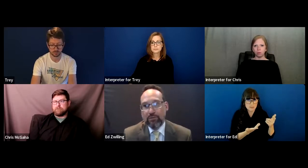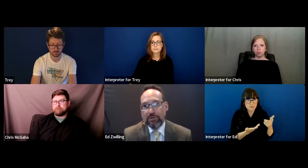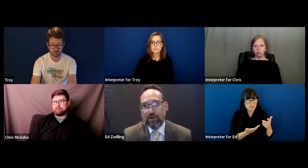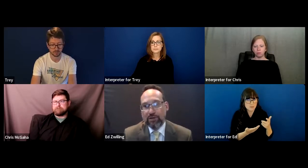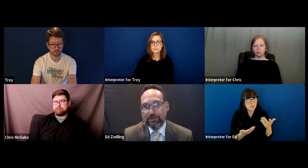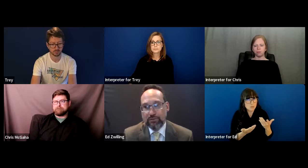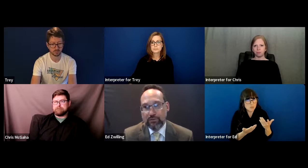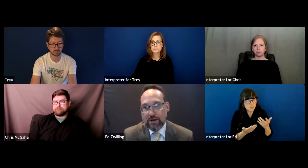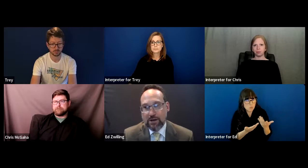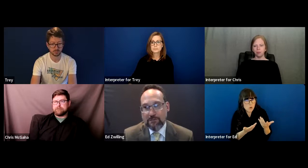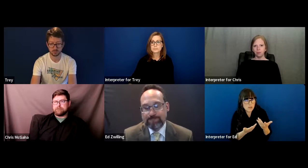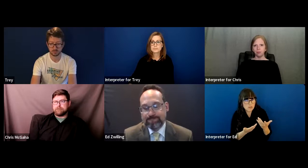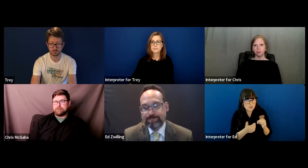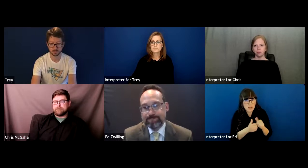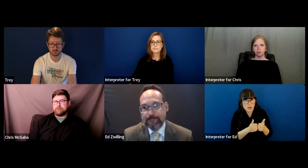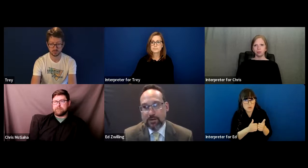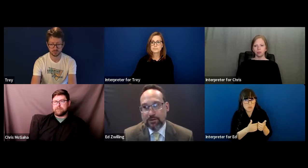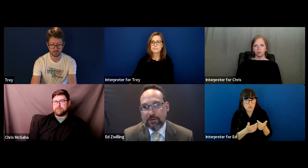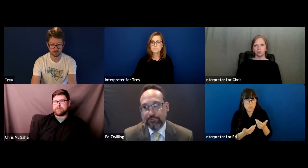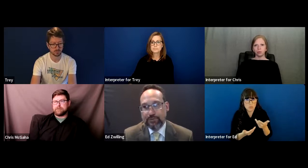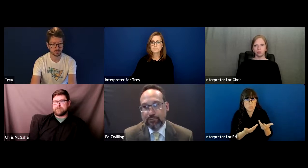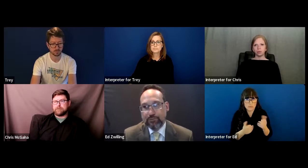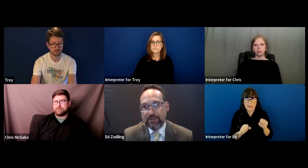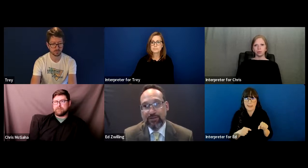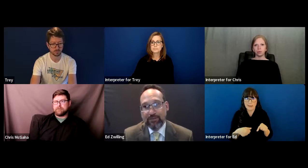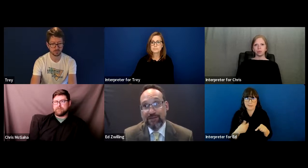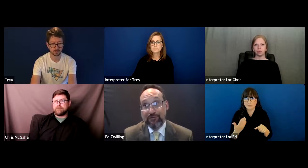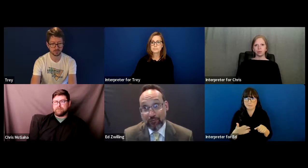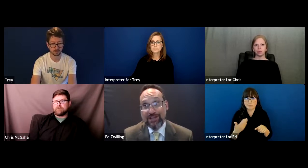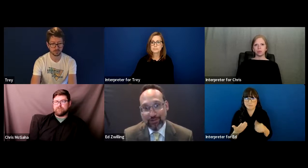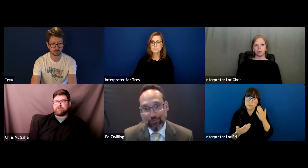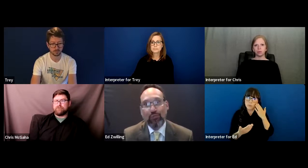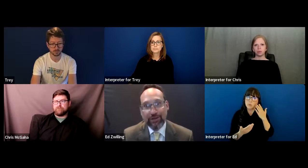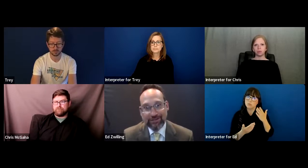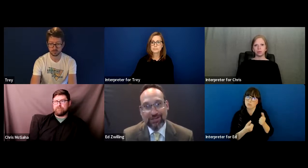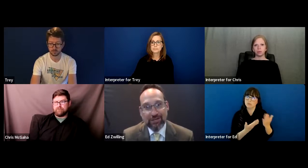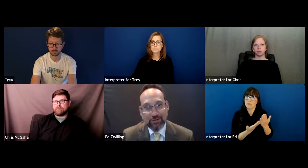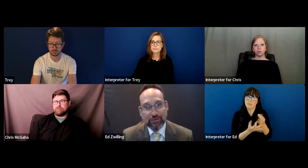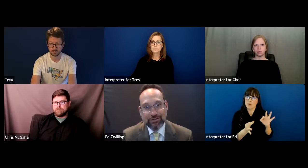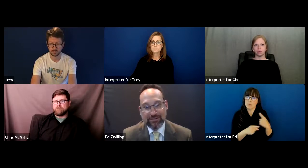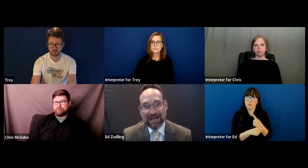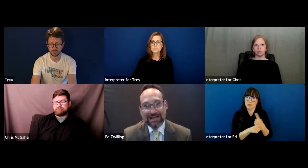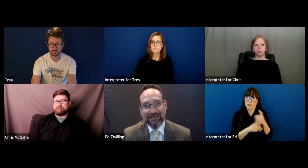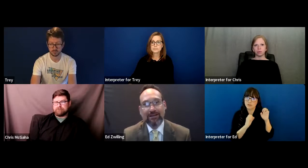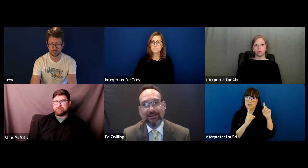What can be done to give them a free and appropriate education education, which is the guiding